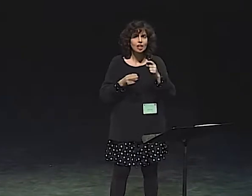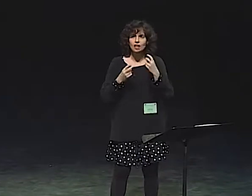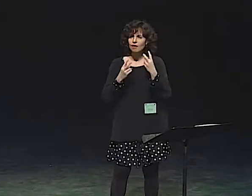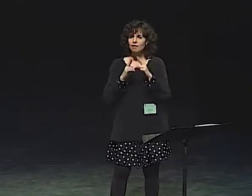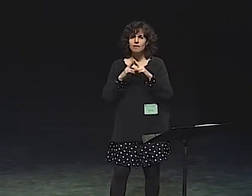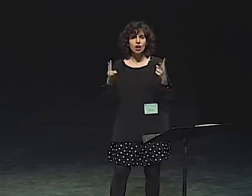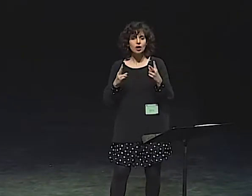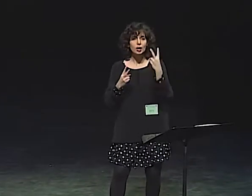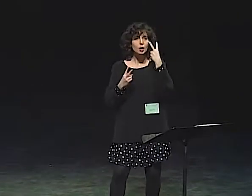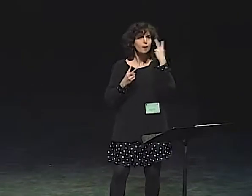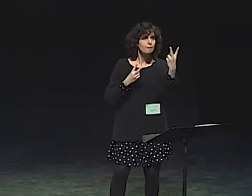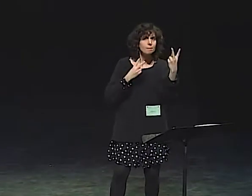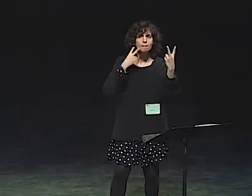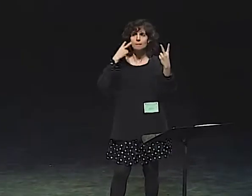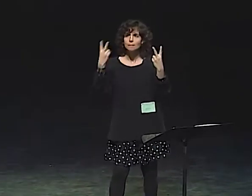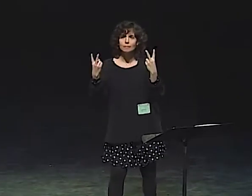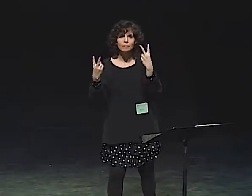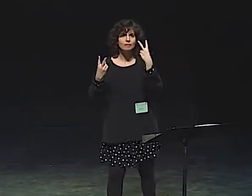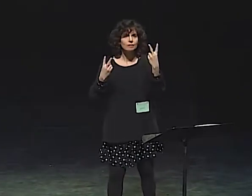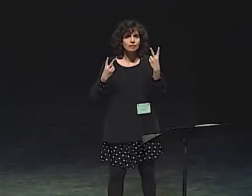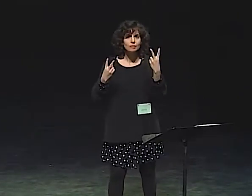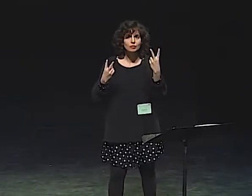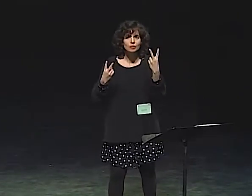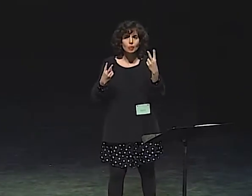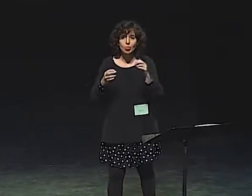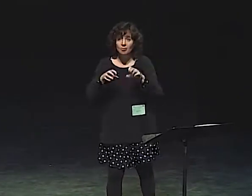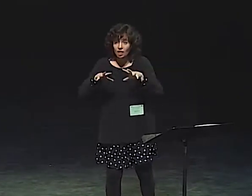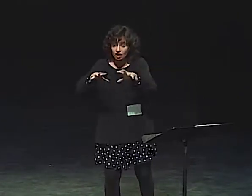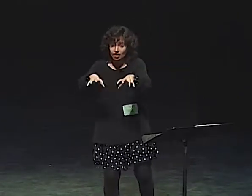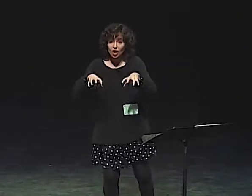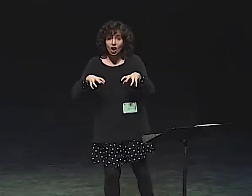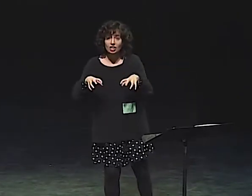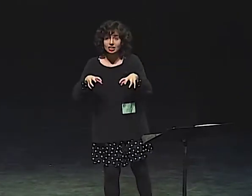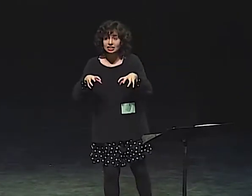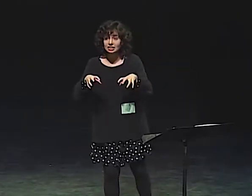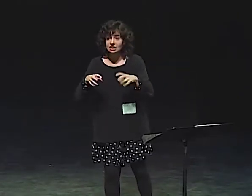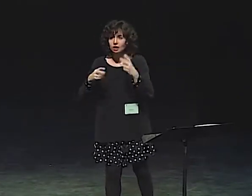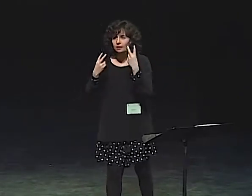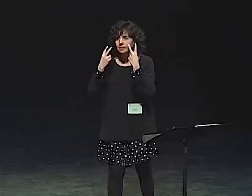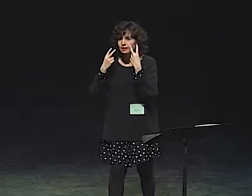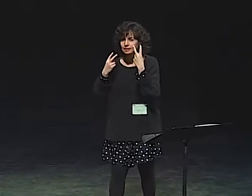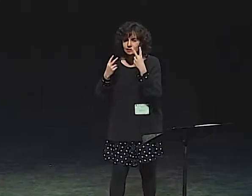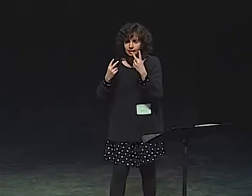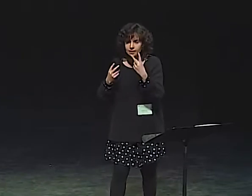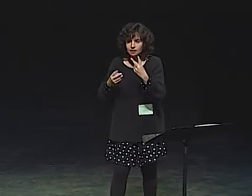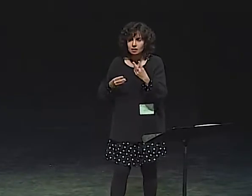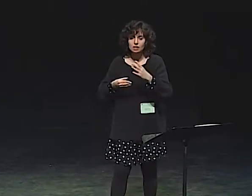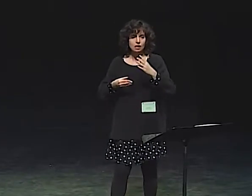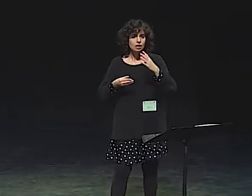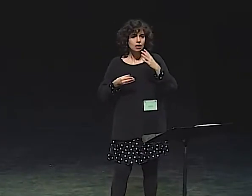THE METAPHORS IN ENGLISH ARE DIFFERENT. IN ASL, METAPHORS ARE VERY VISUAL.